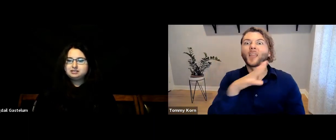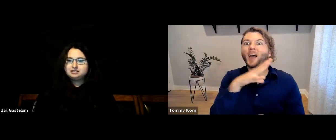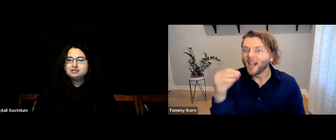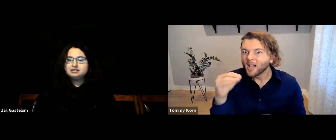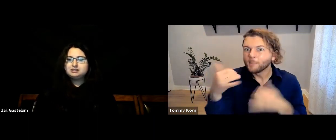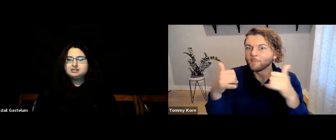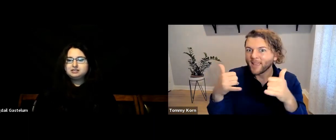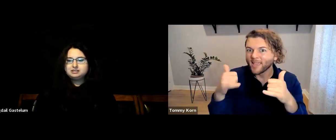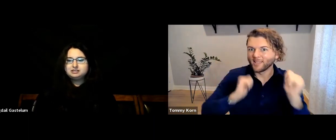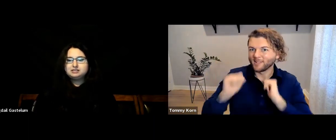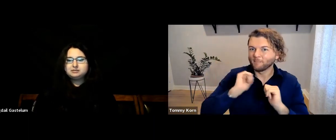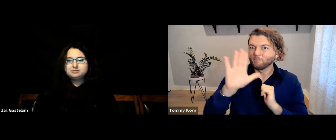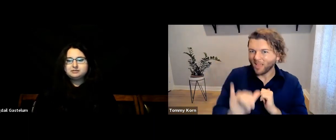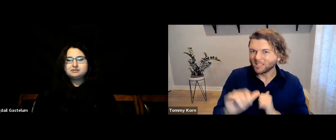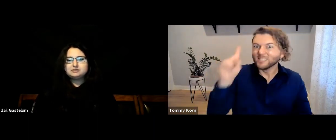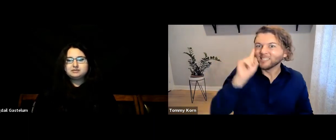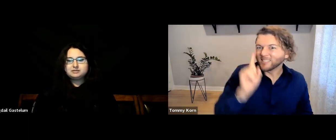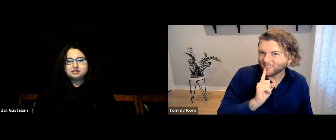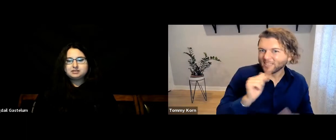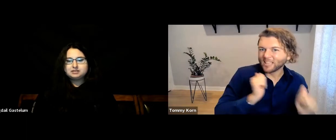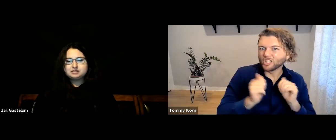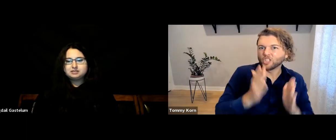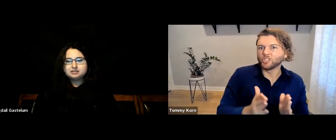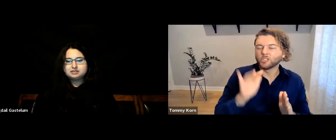and, importantly, is played by a Deaf actor.